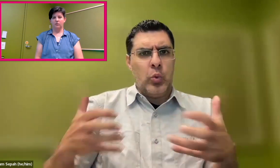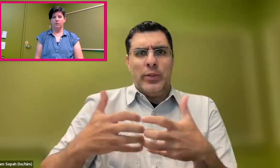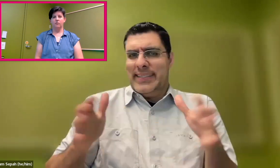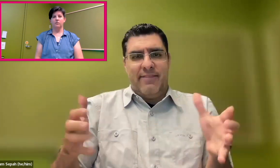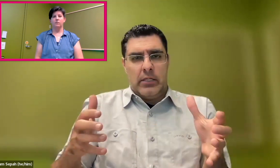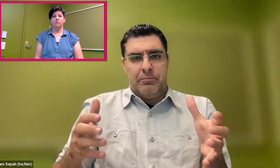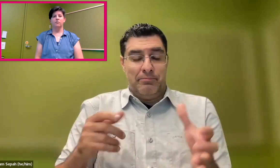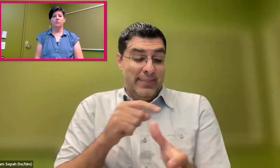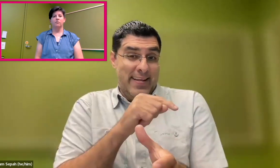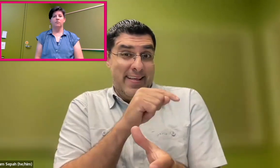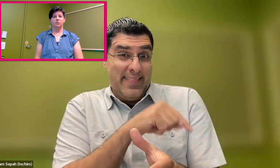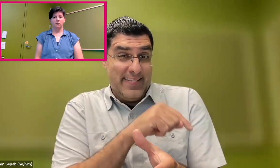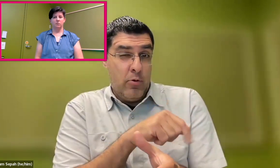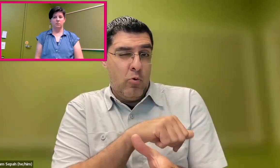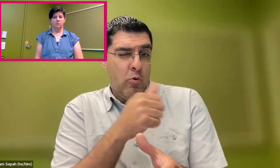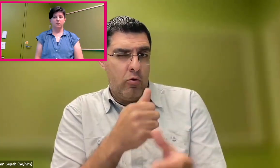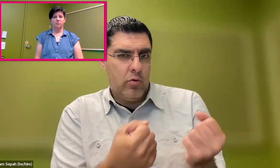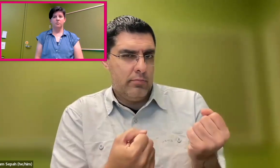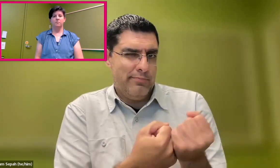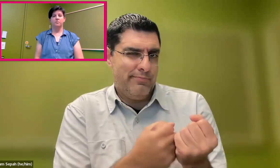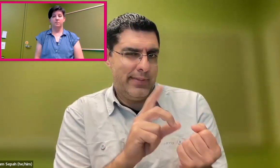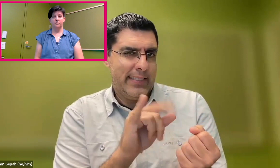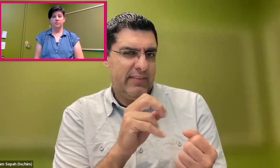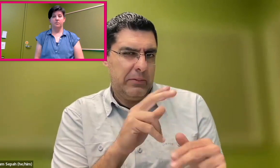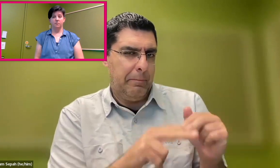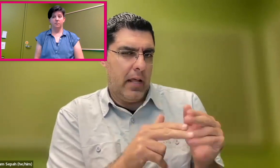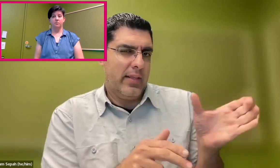So he used acoustics to be able to use this TTY device.